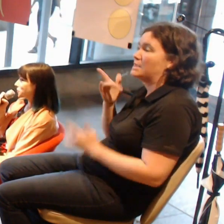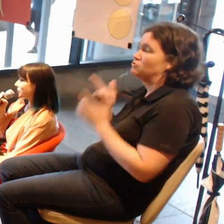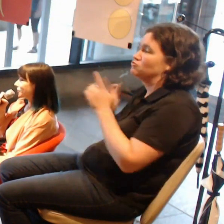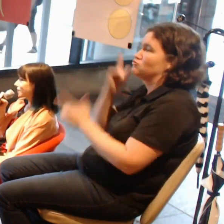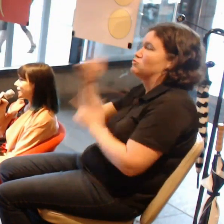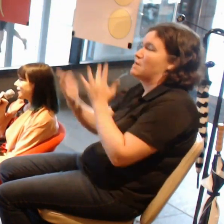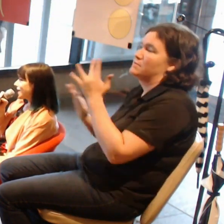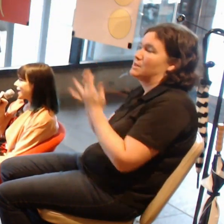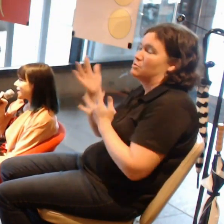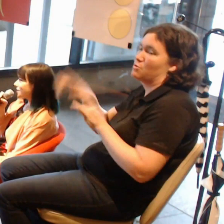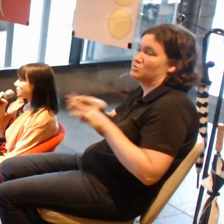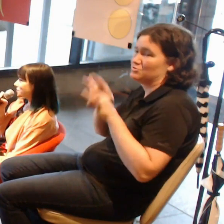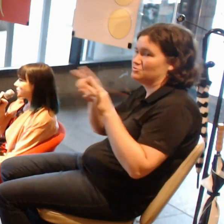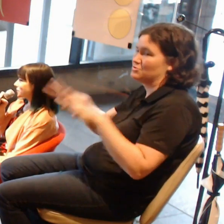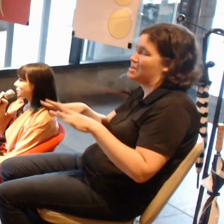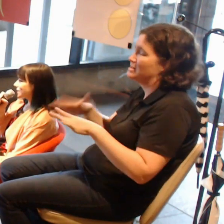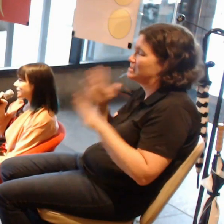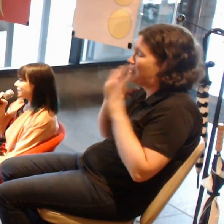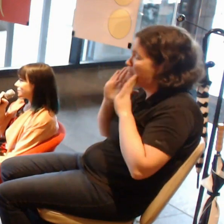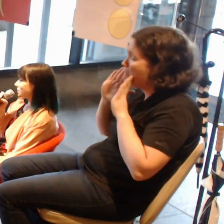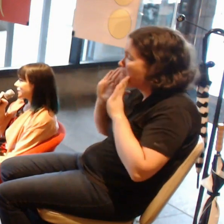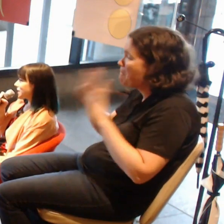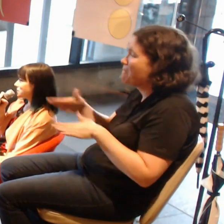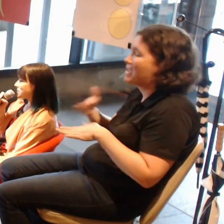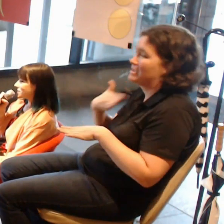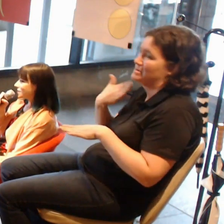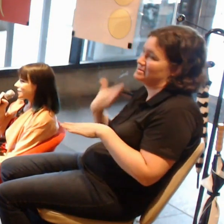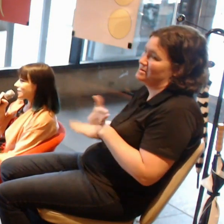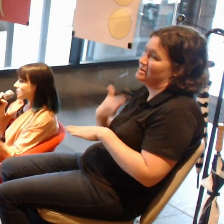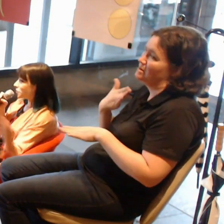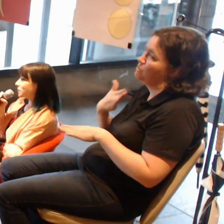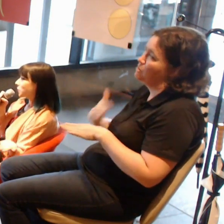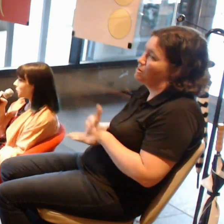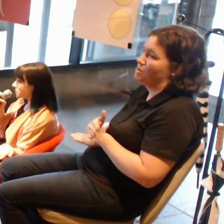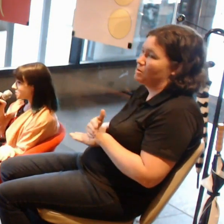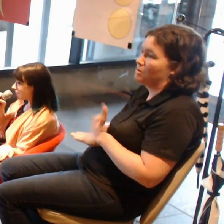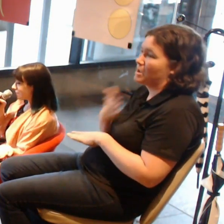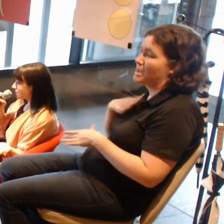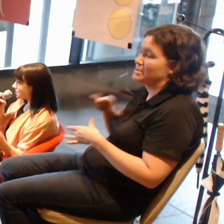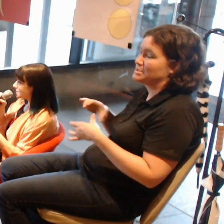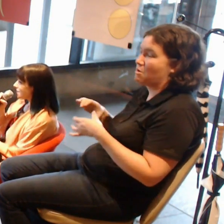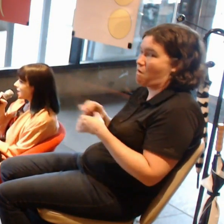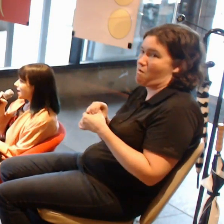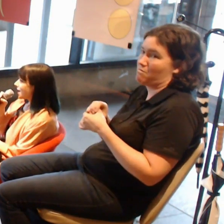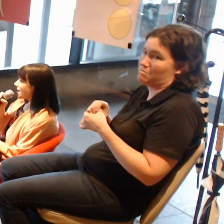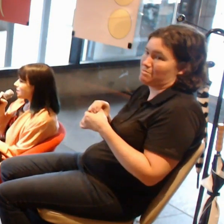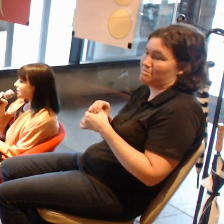We're really happy with it and it's owned by all Australians.